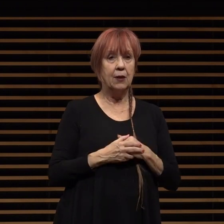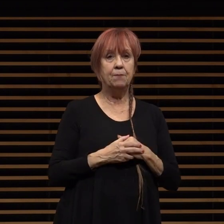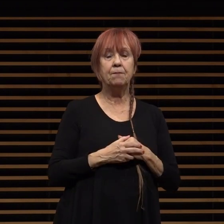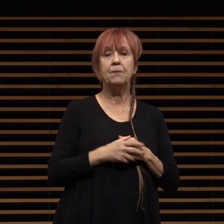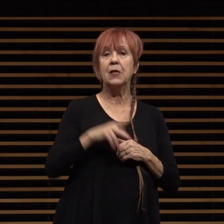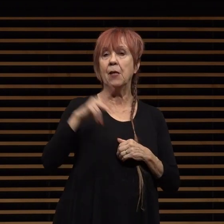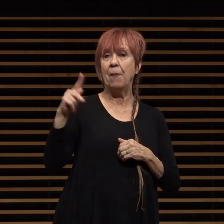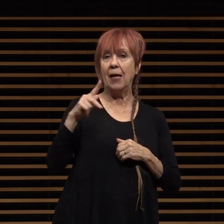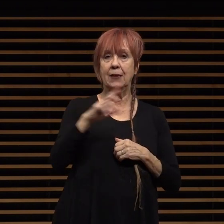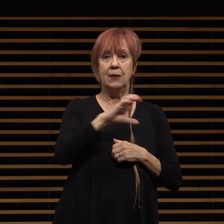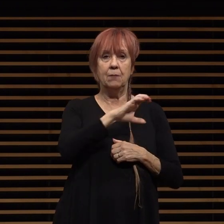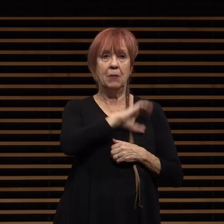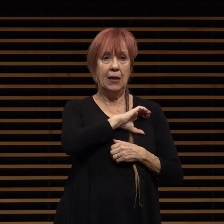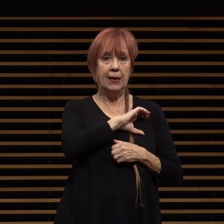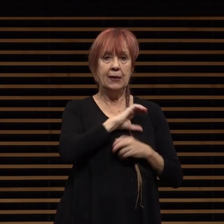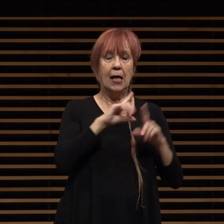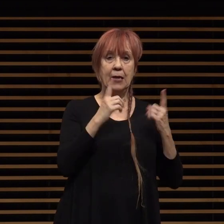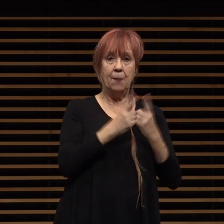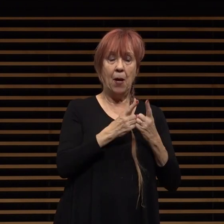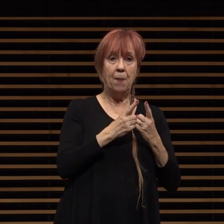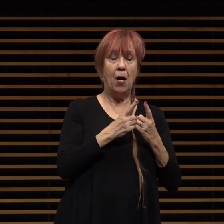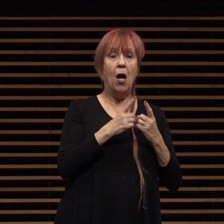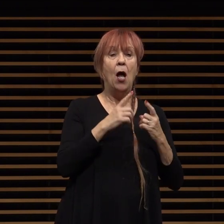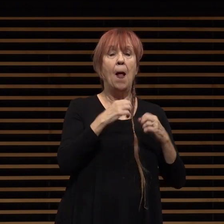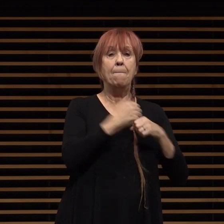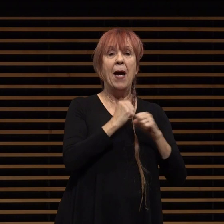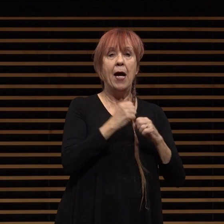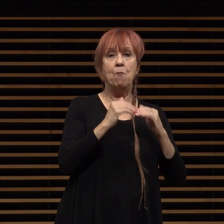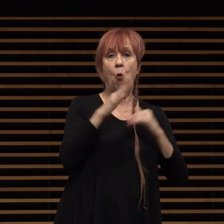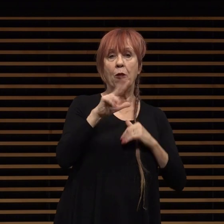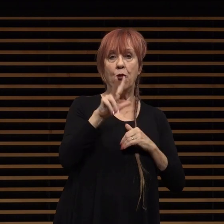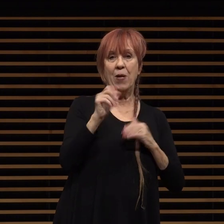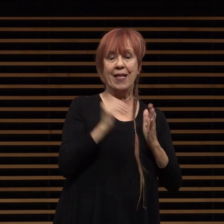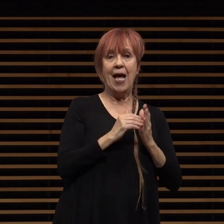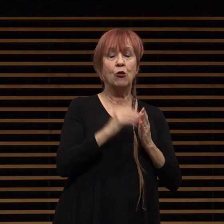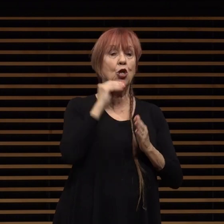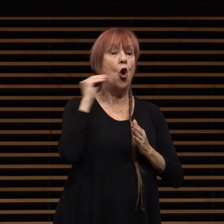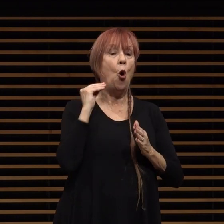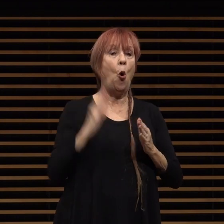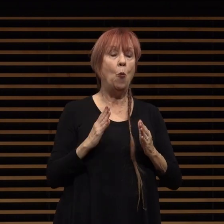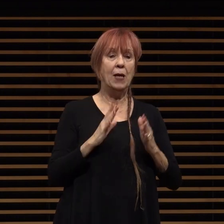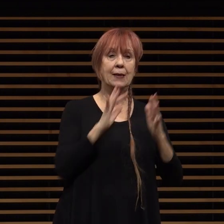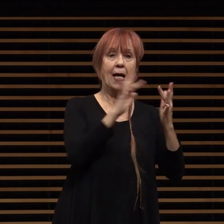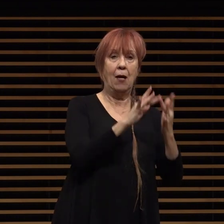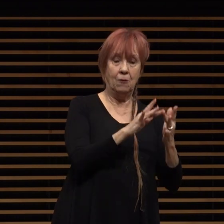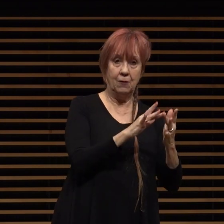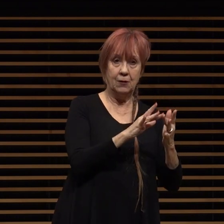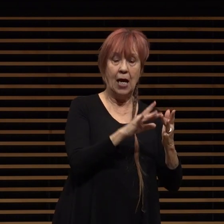nearly 3 000 homeless outreach efforts